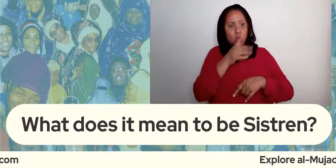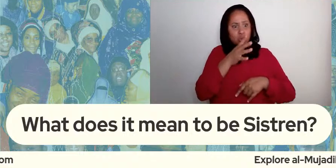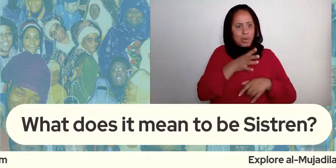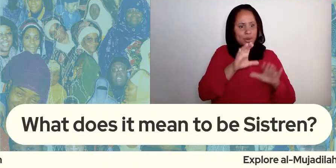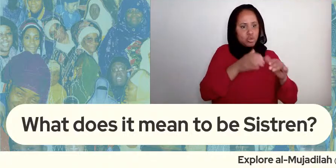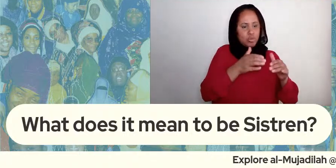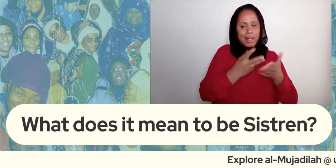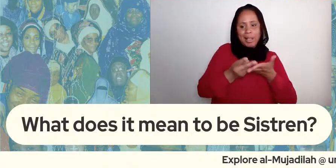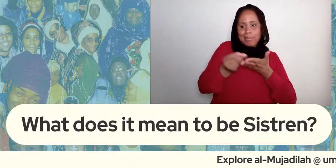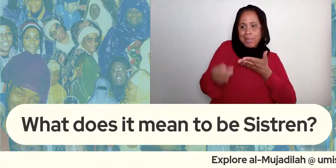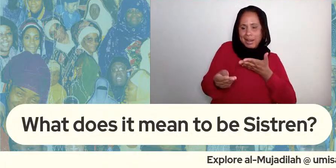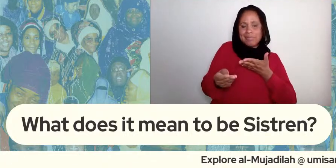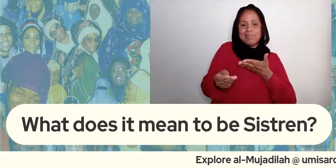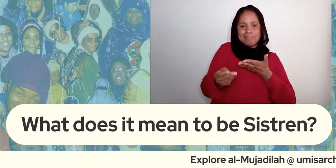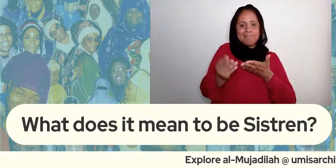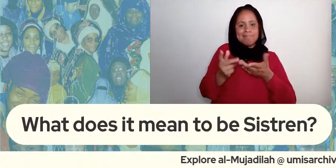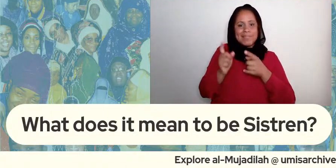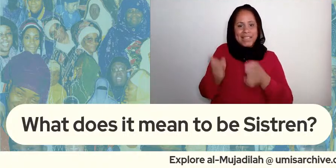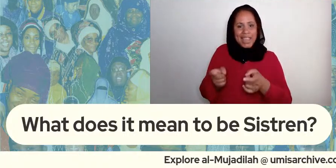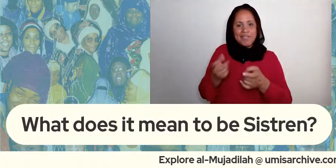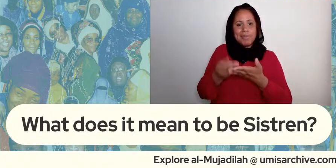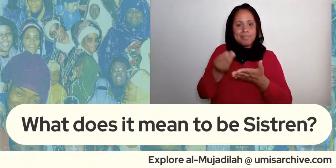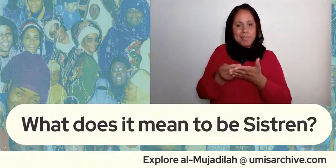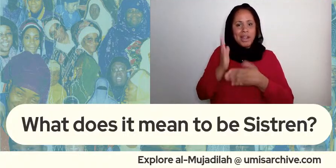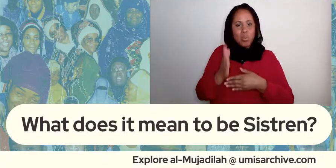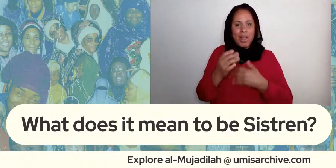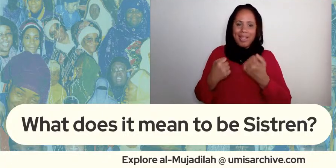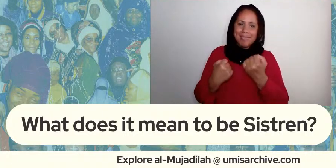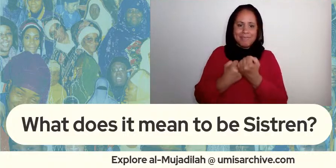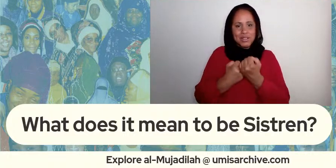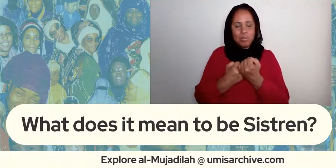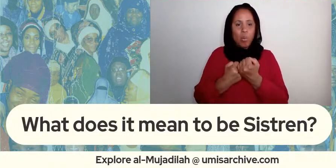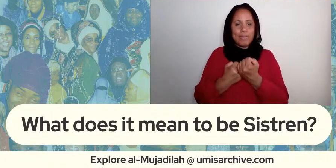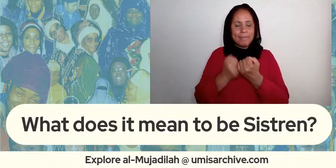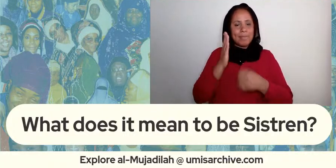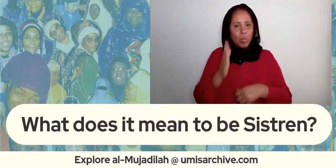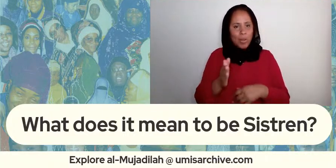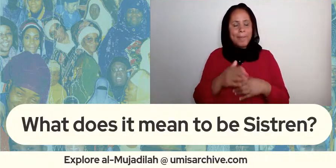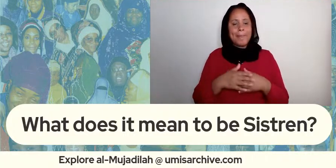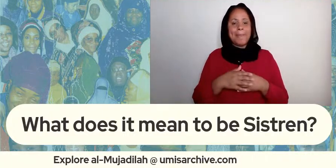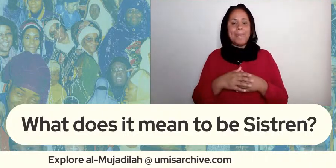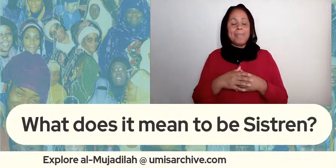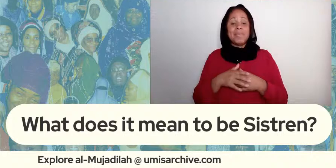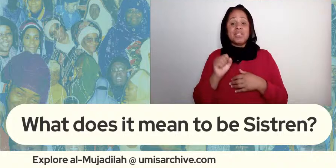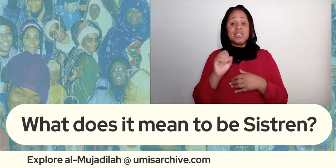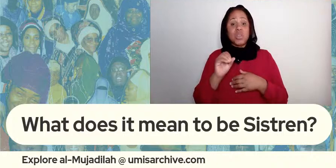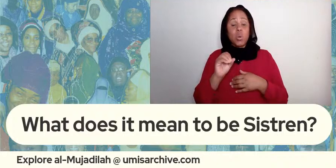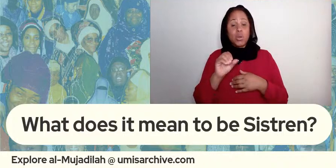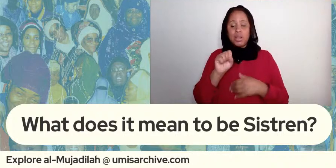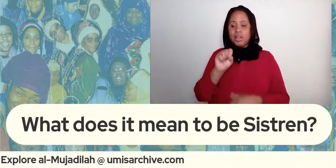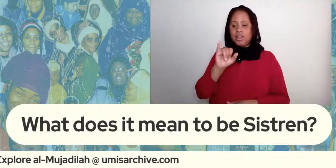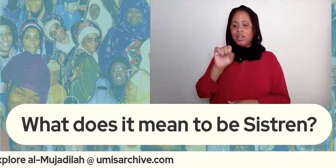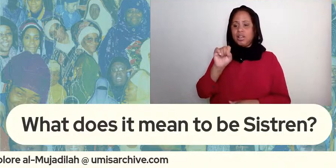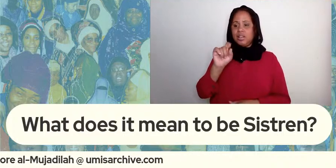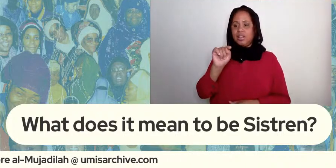so come on girl let's get together we got stuff to do right and so sistering as a term right really